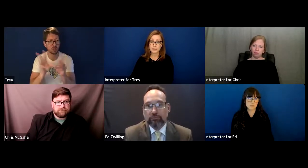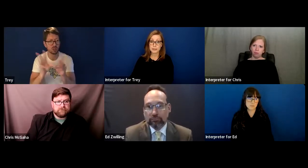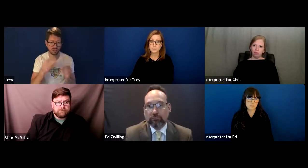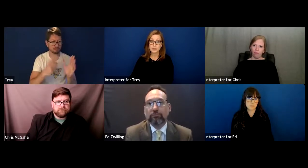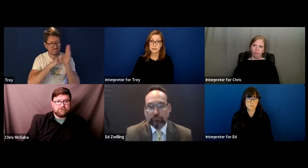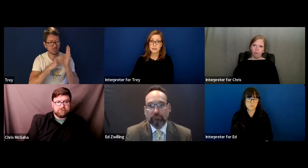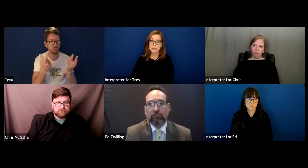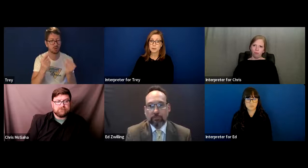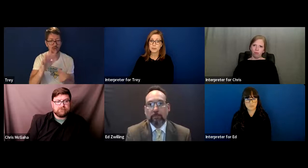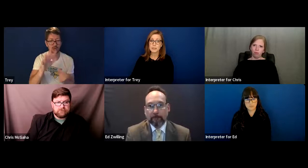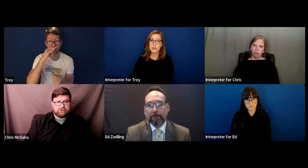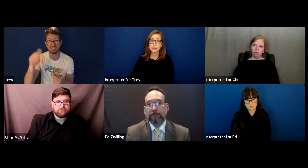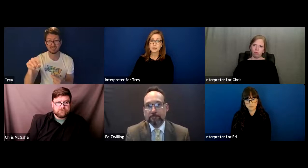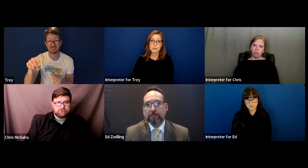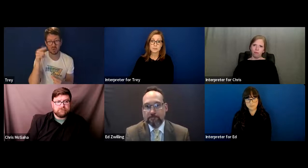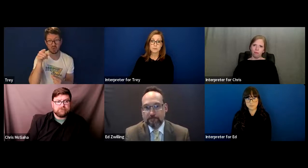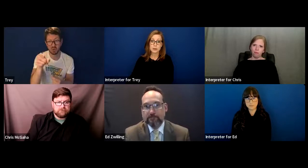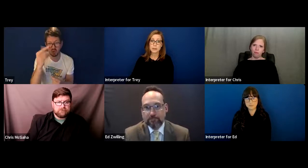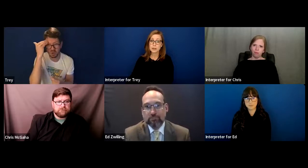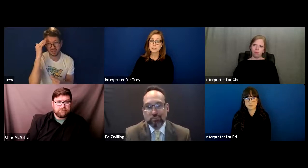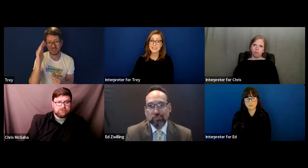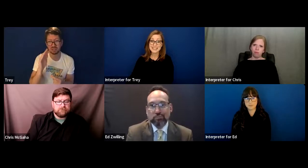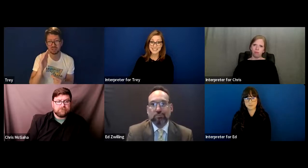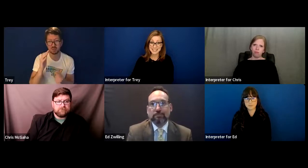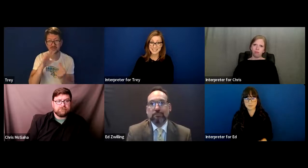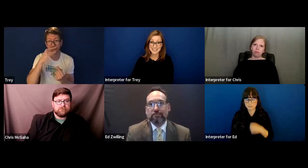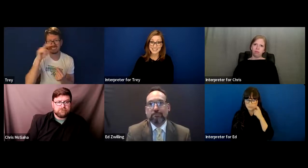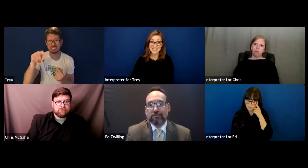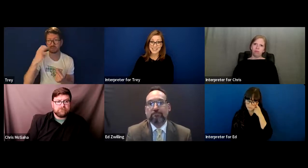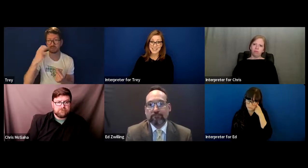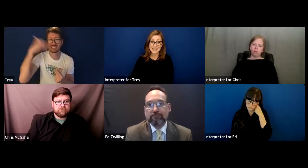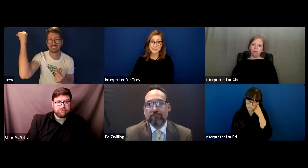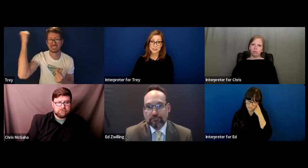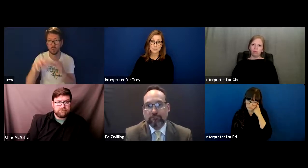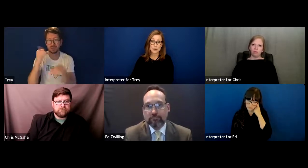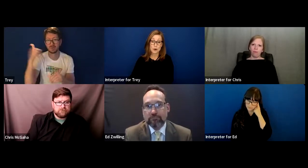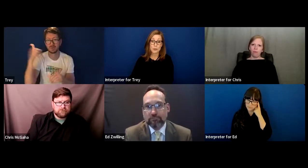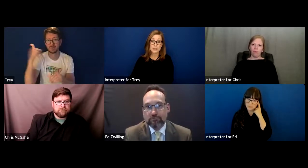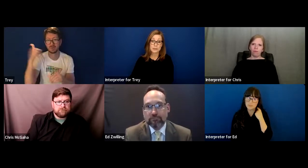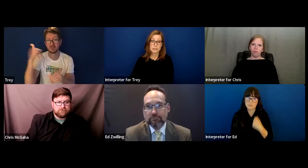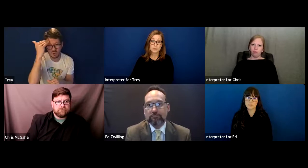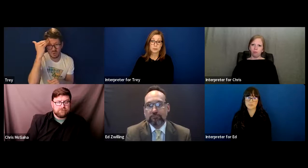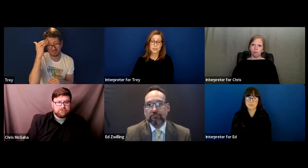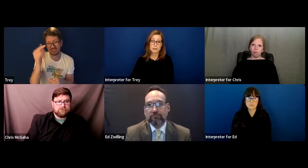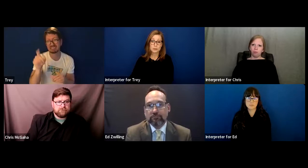team so it's imperative that parents attend and know what is best for your child.